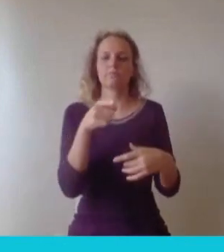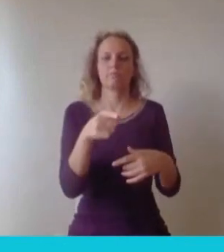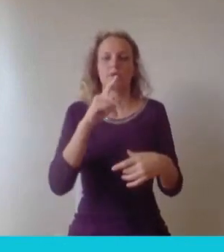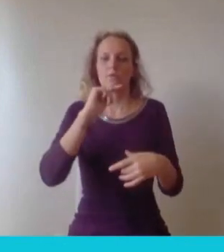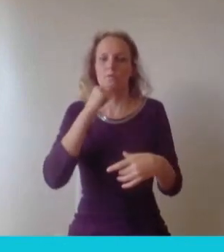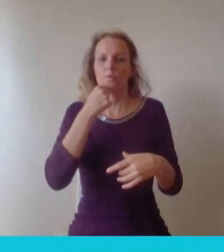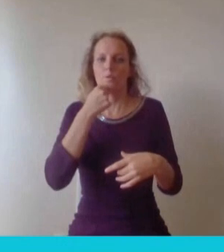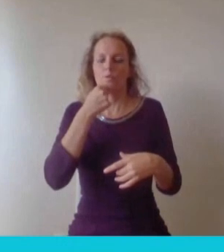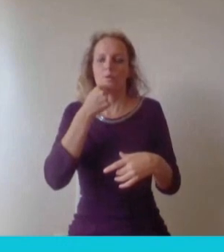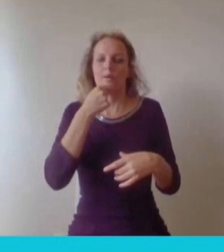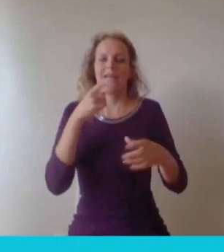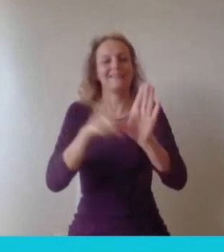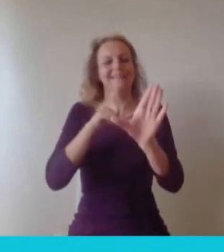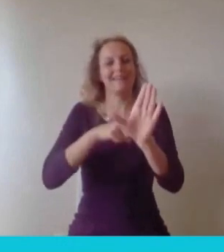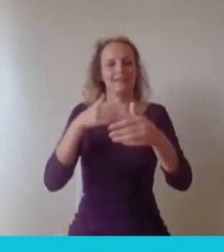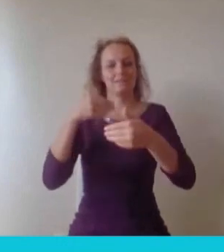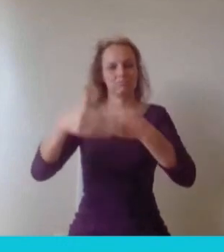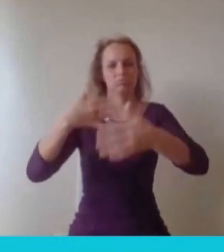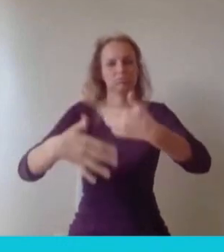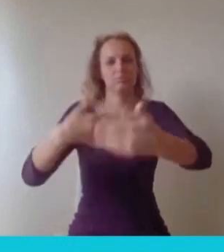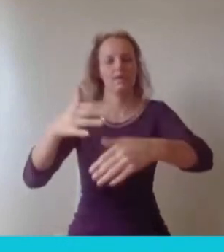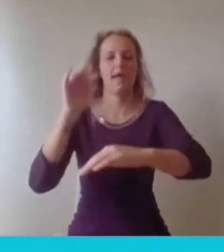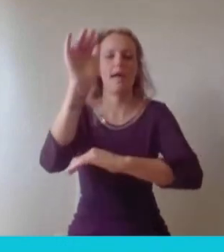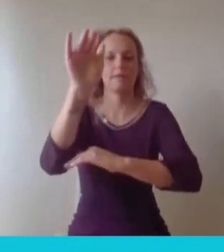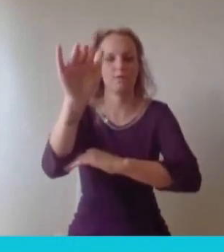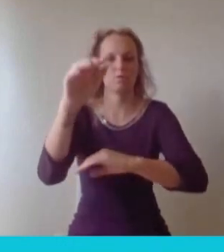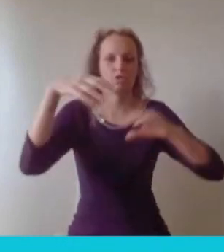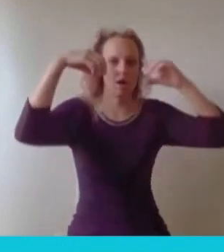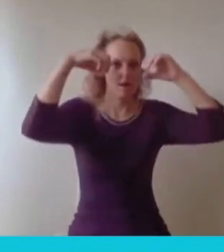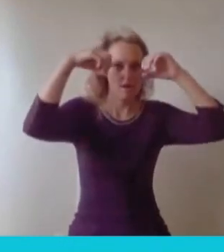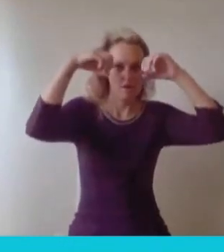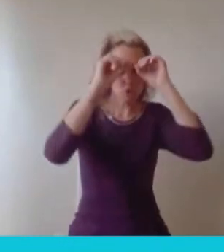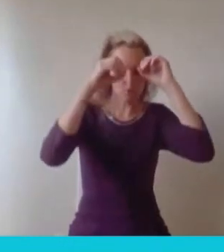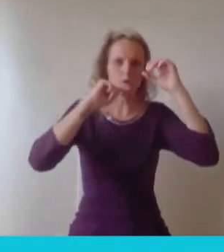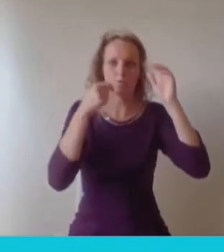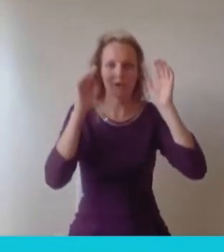to come around, right Google's focused on this broad world, then they're going to start bringing in bits and bobs from these